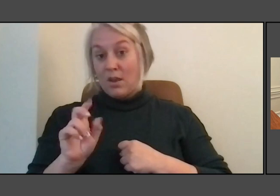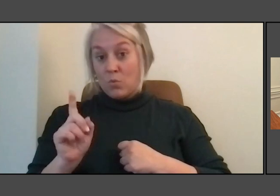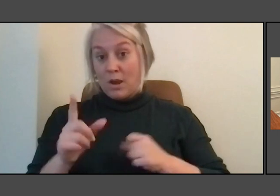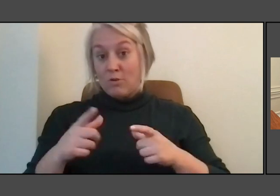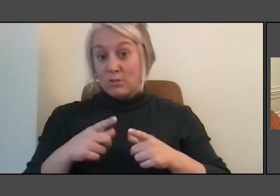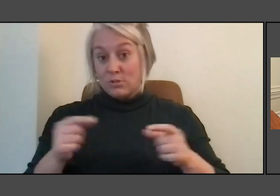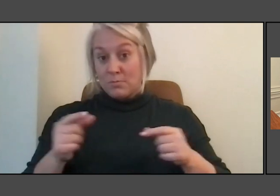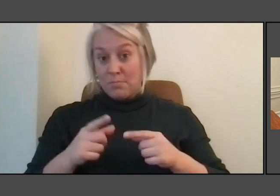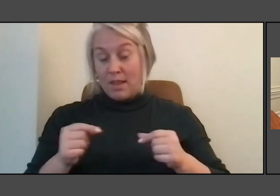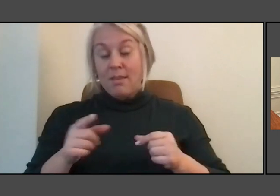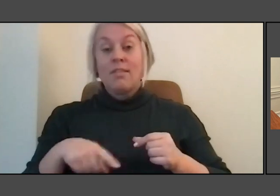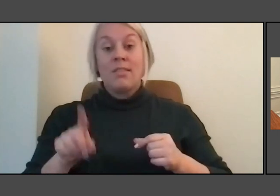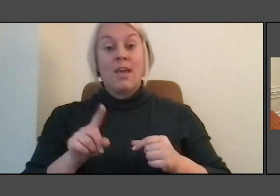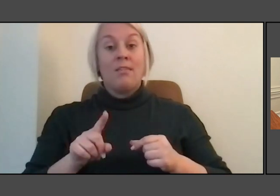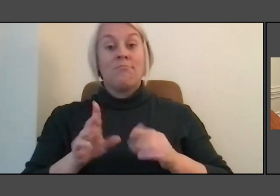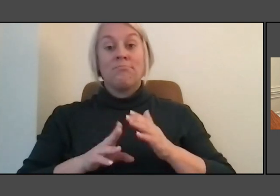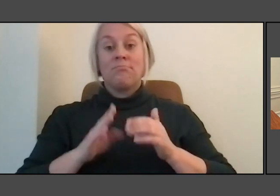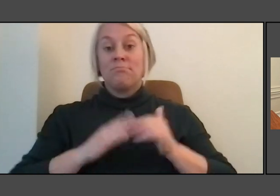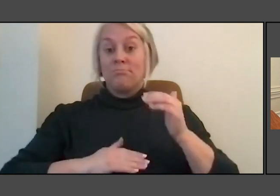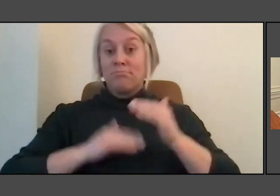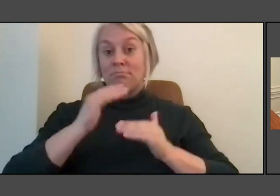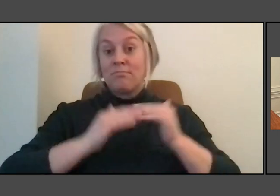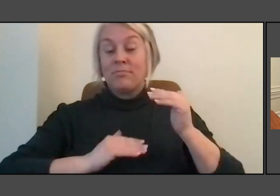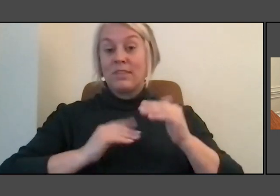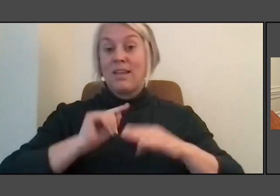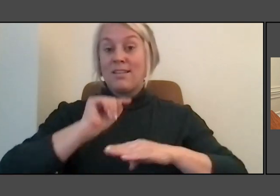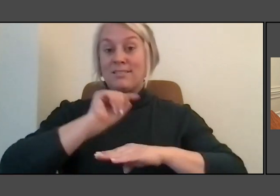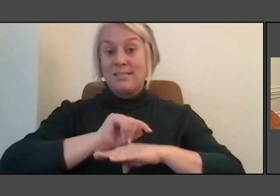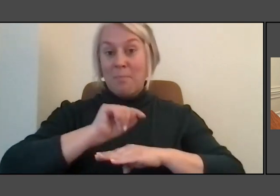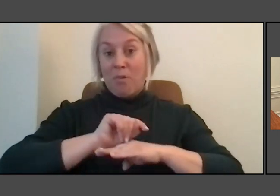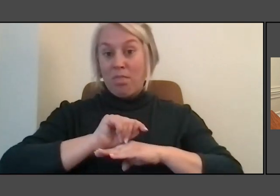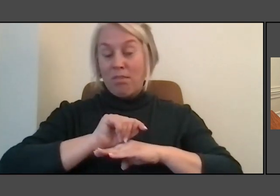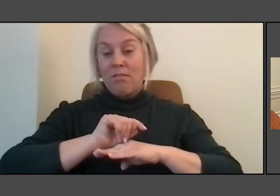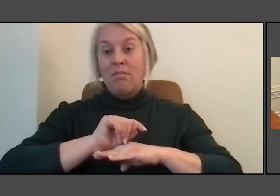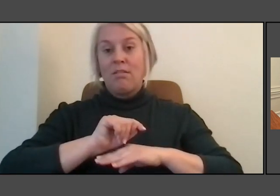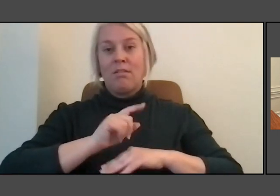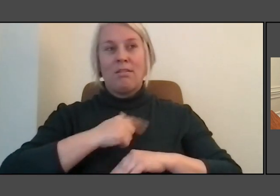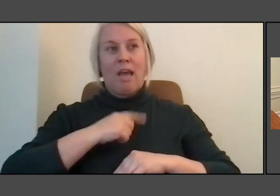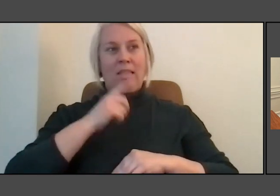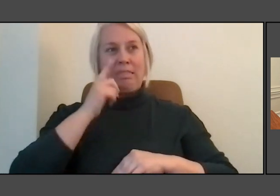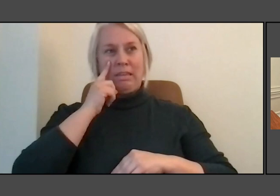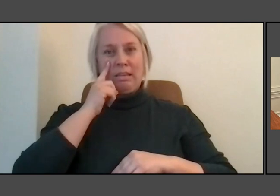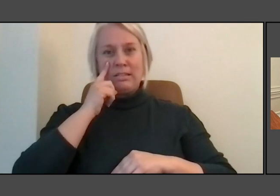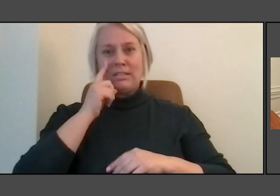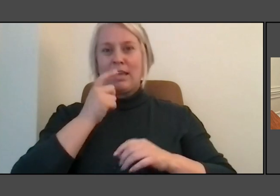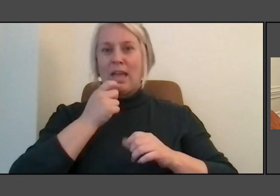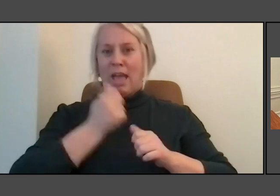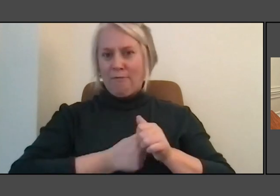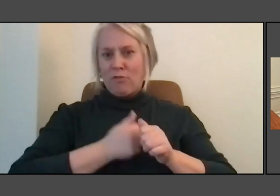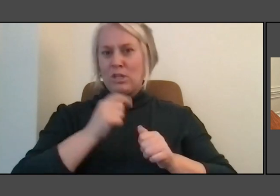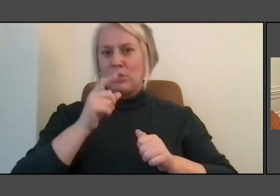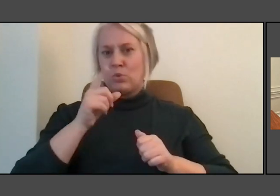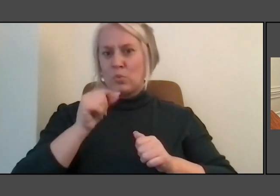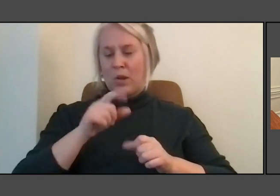a temple in every I think it's 15, 20 they build it's twin take it down